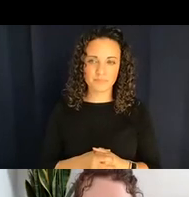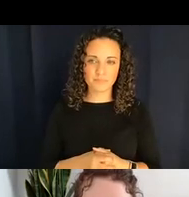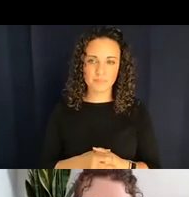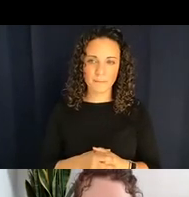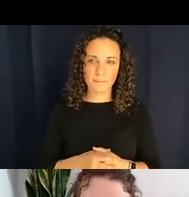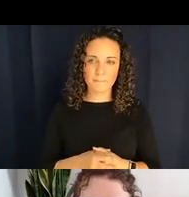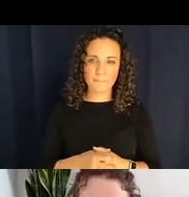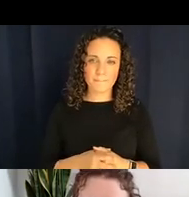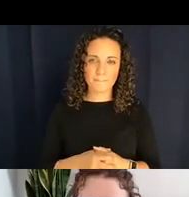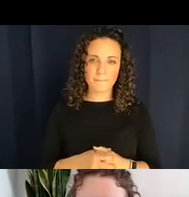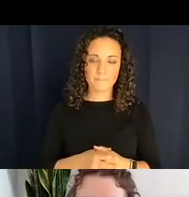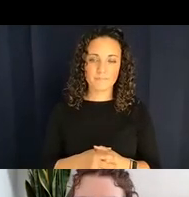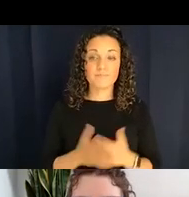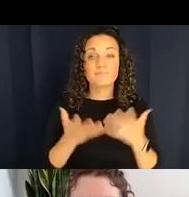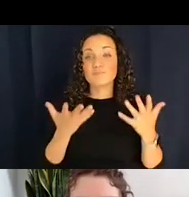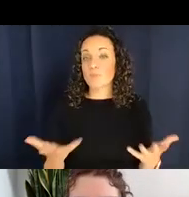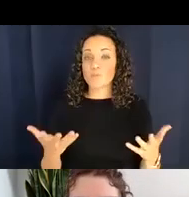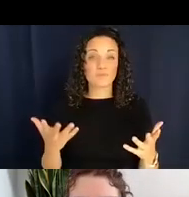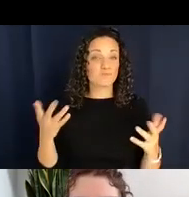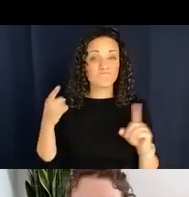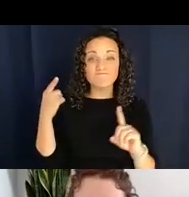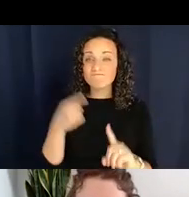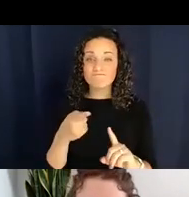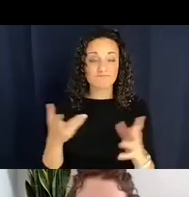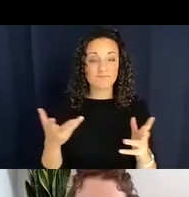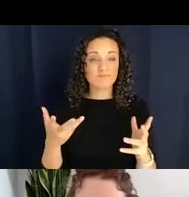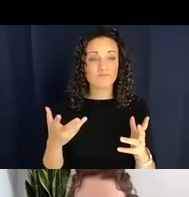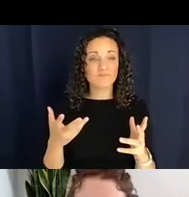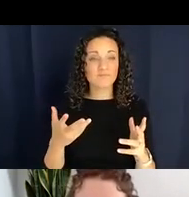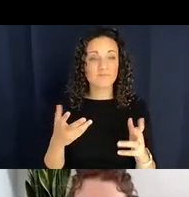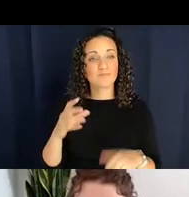So the take-home messages are basically: the ontological categories seem to be similar